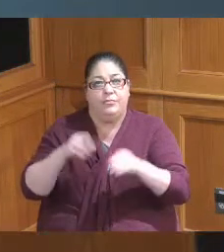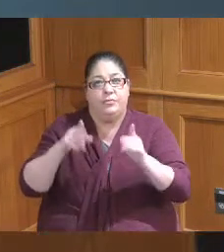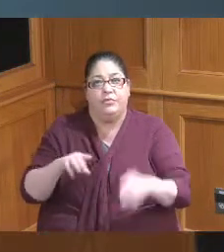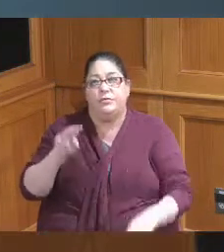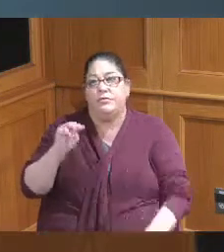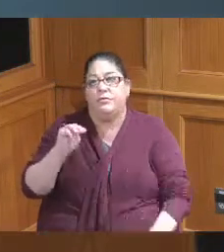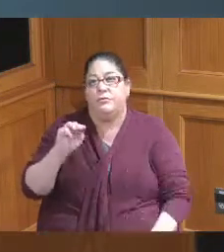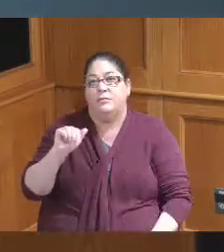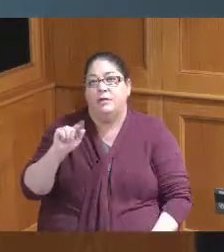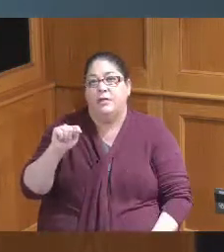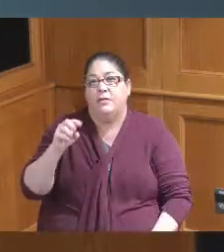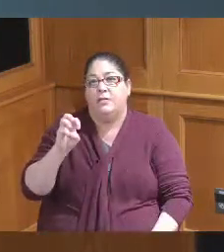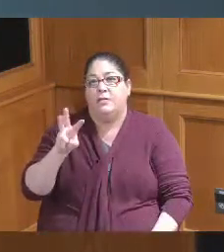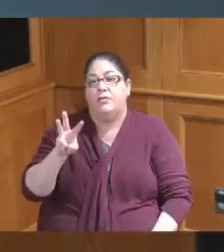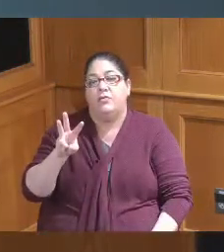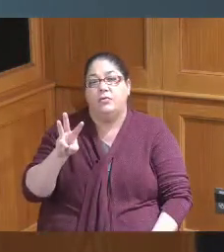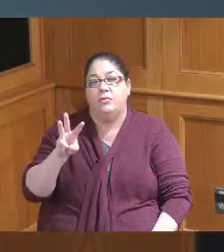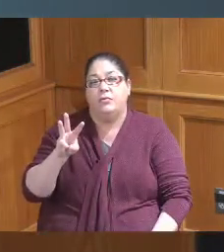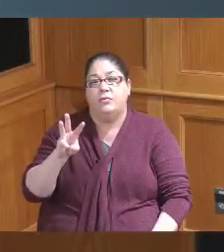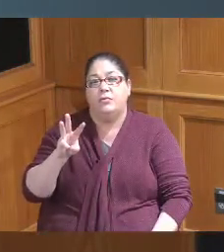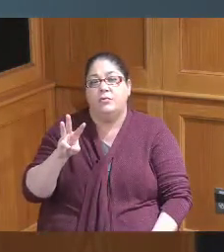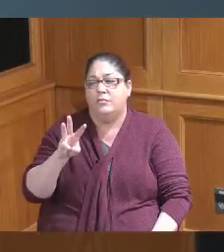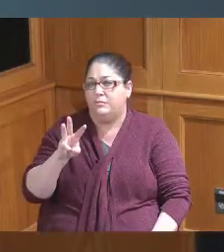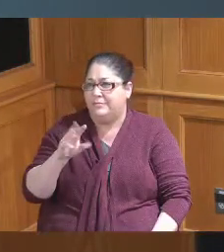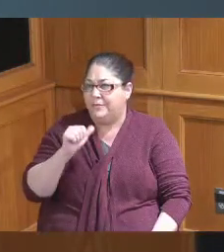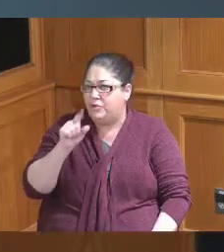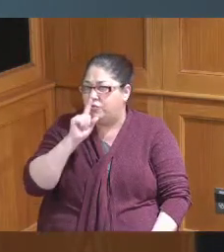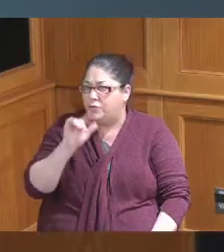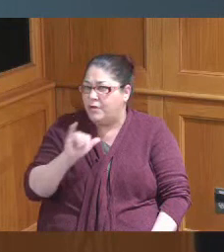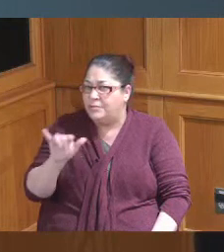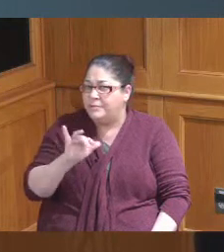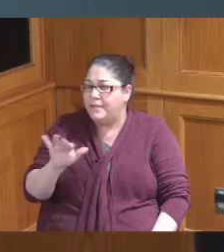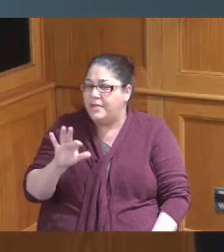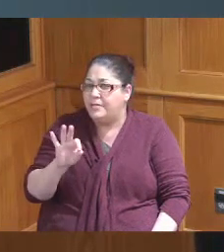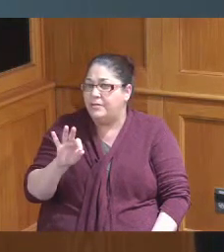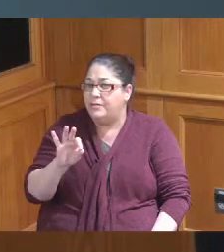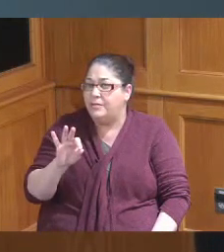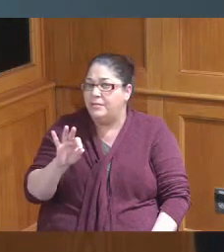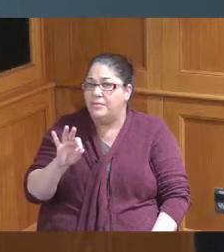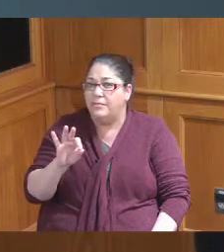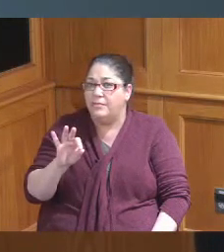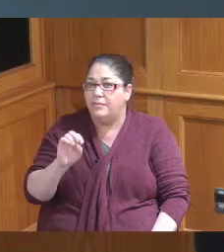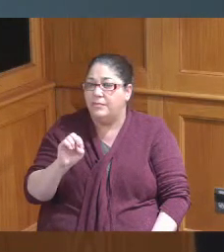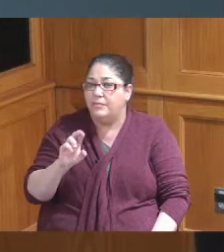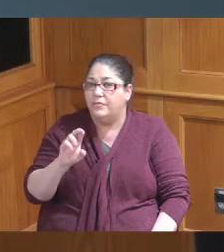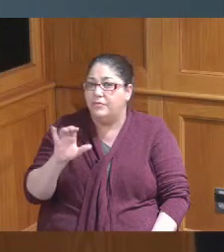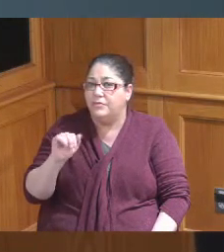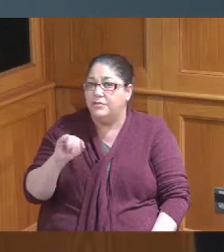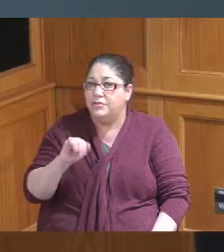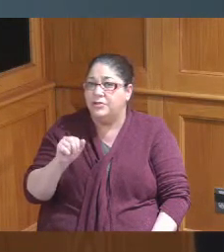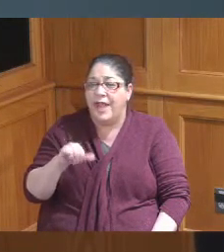he said jorgeous please let tell me how to say it correctly I don't want to mispronounce your